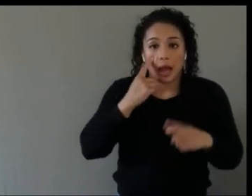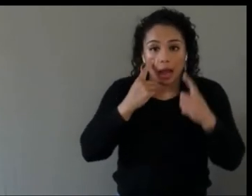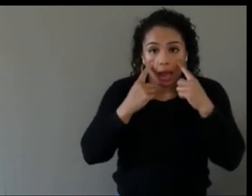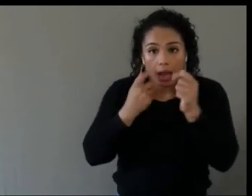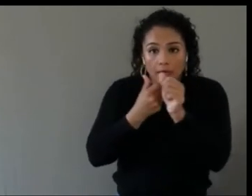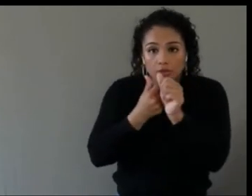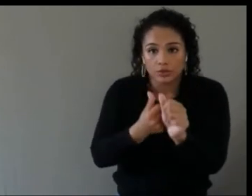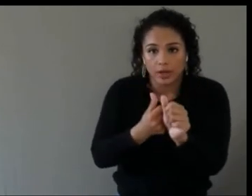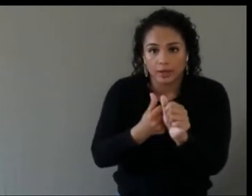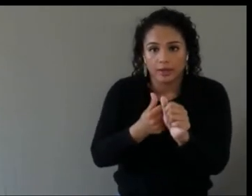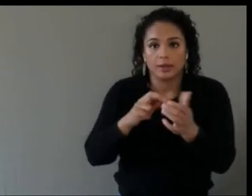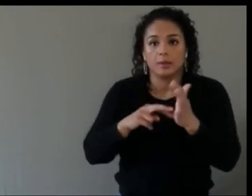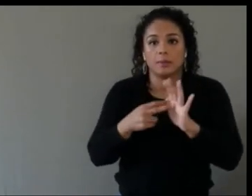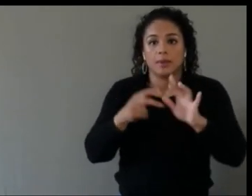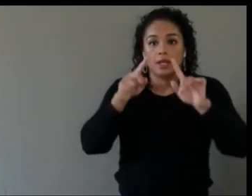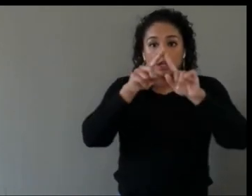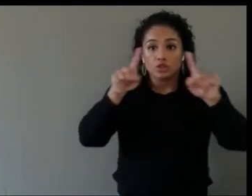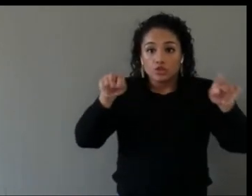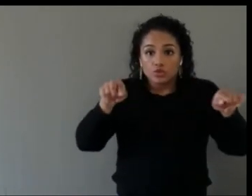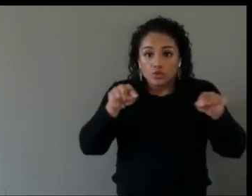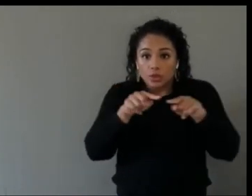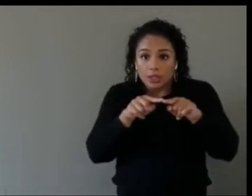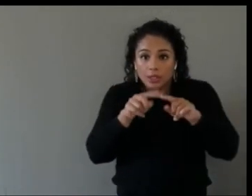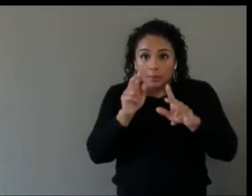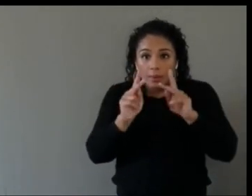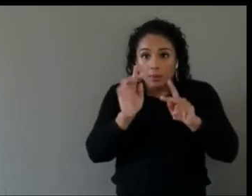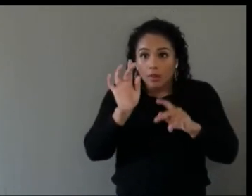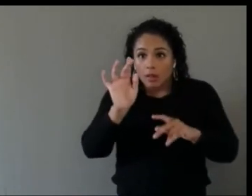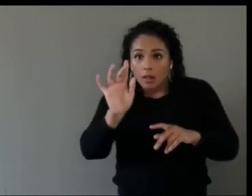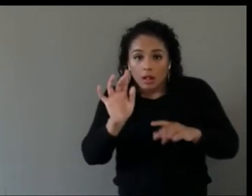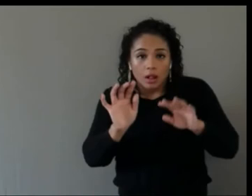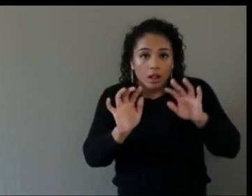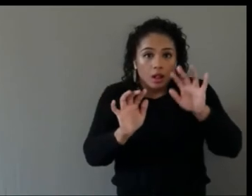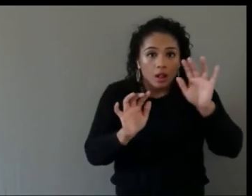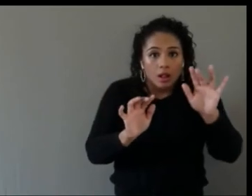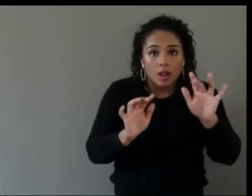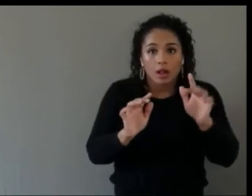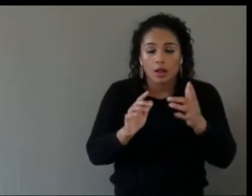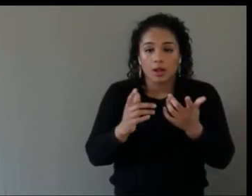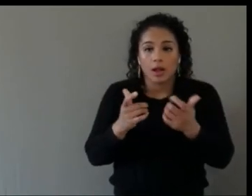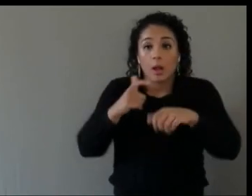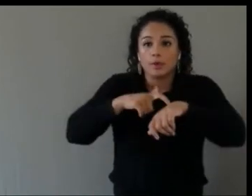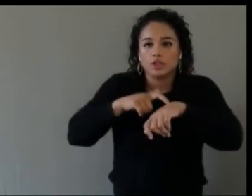are touching with their eyes, and how much time they're spending on it, with heatmaps. We can do